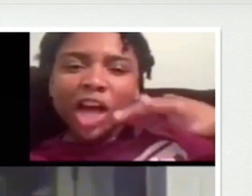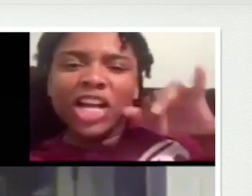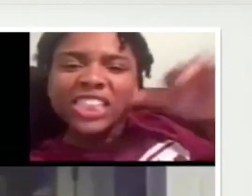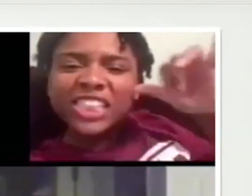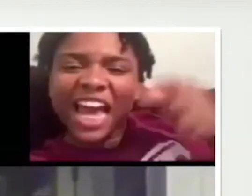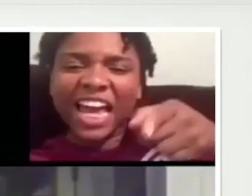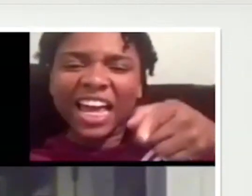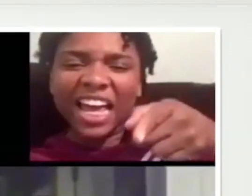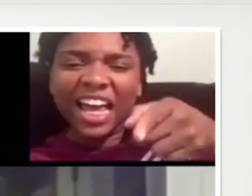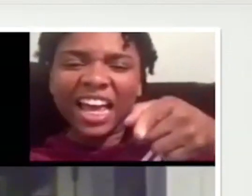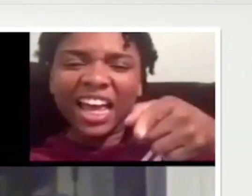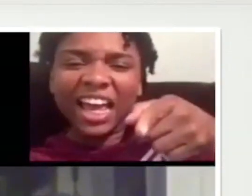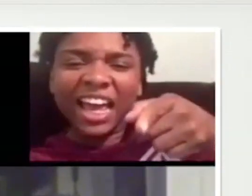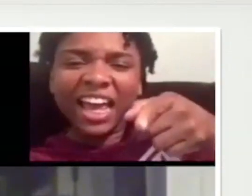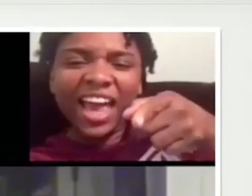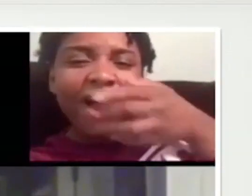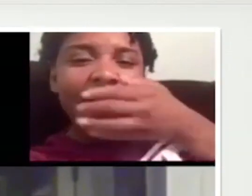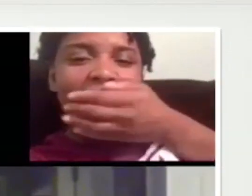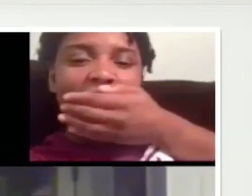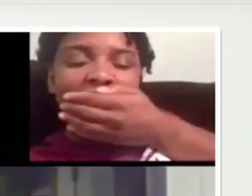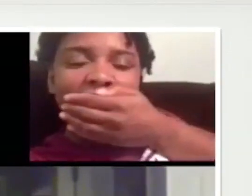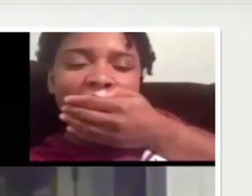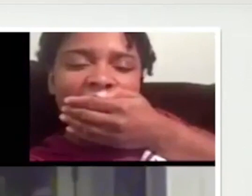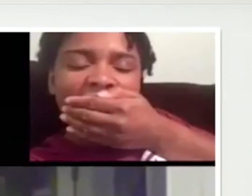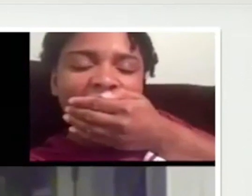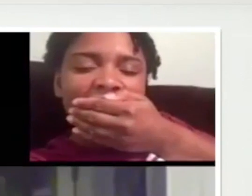Is that the same shirt as yesterday? Well-- Oh!